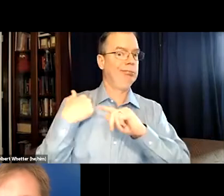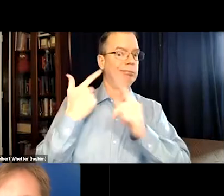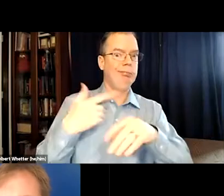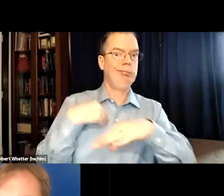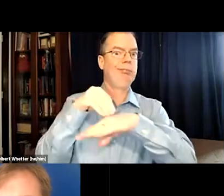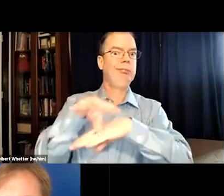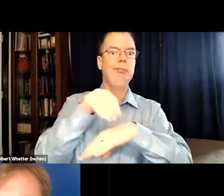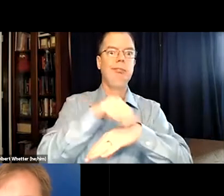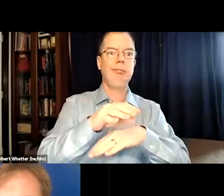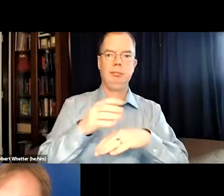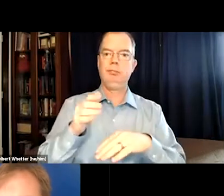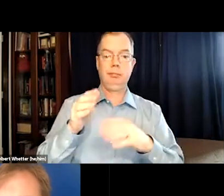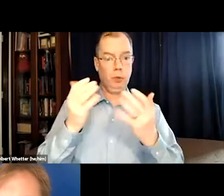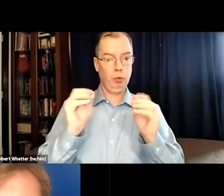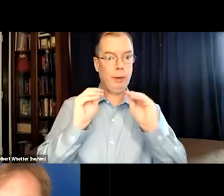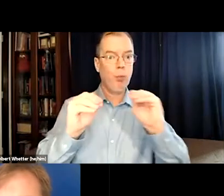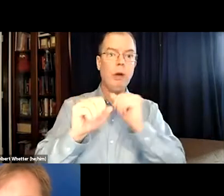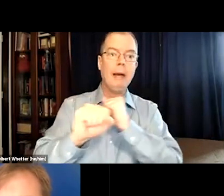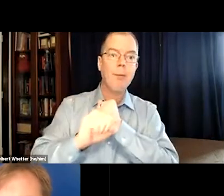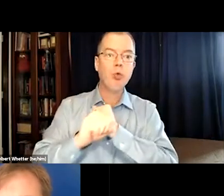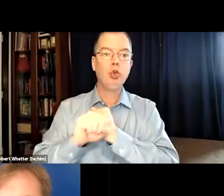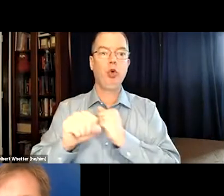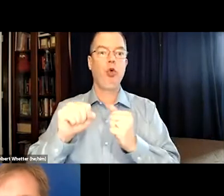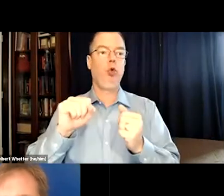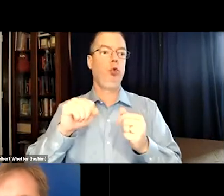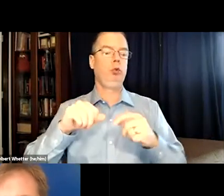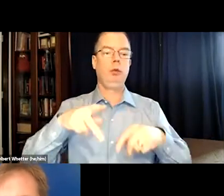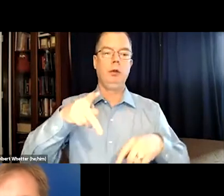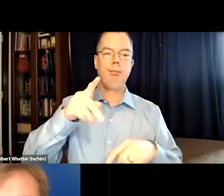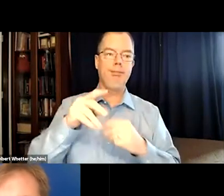So that's one reason that I've been advising various folks.